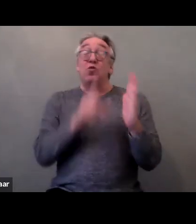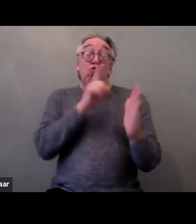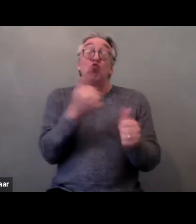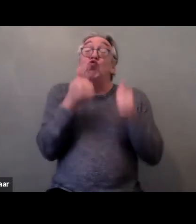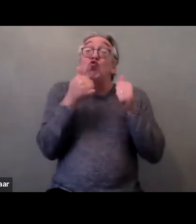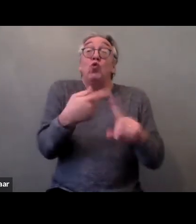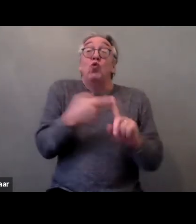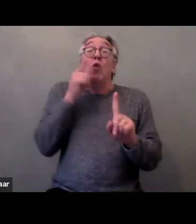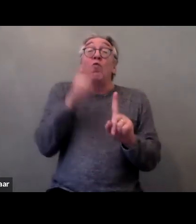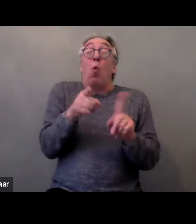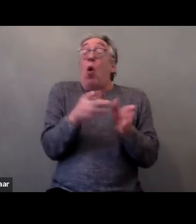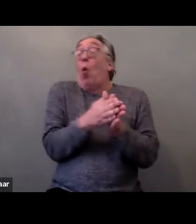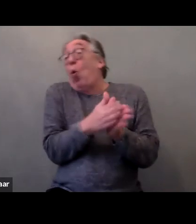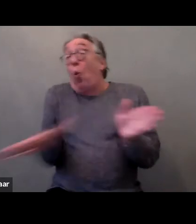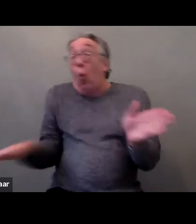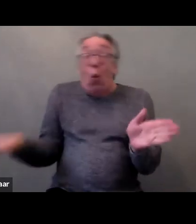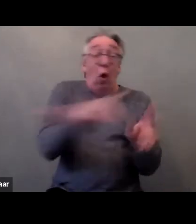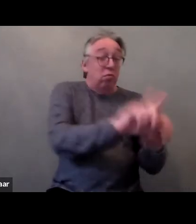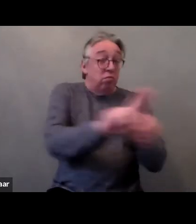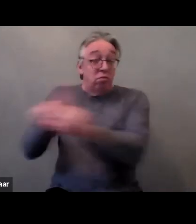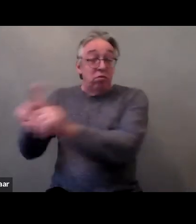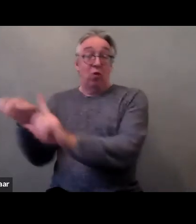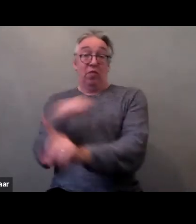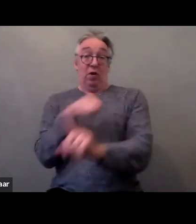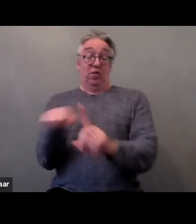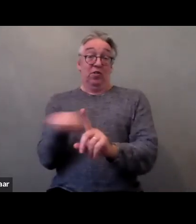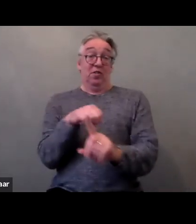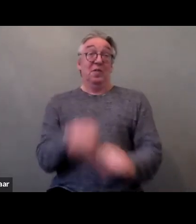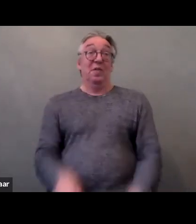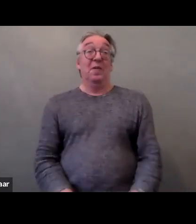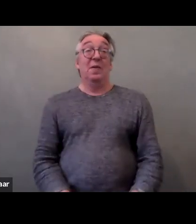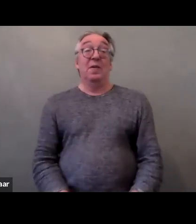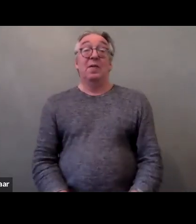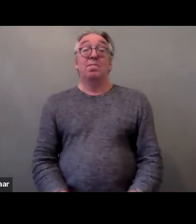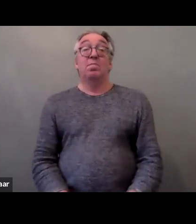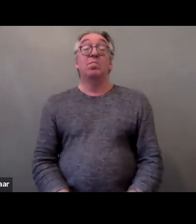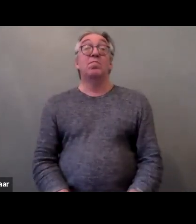The Convention is a regional treaty adopted within the Council of Europe.